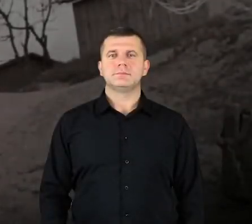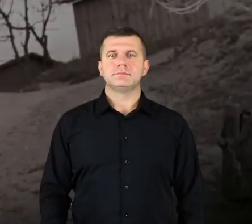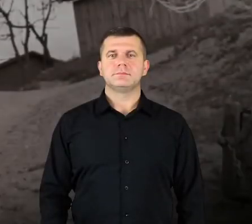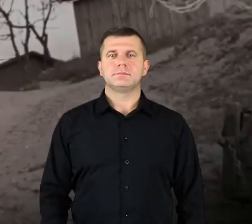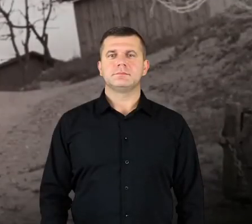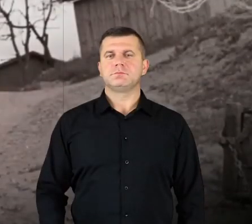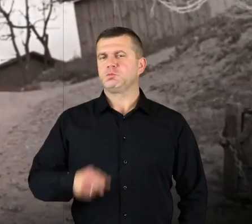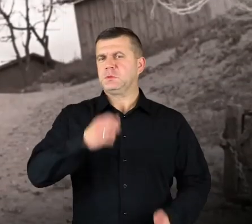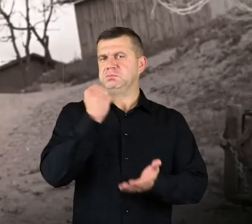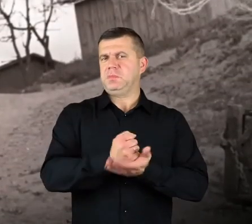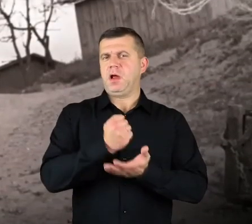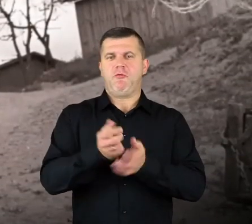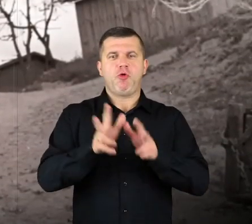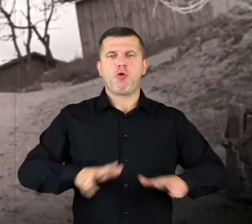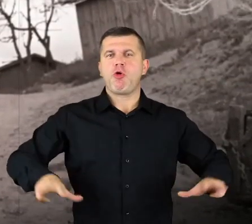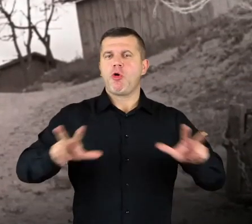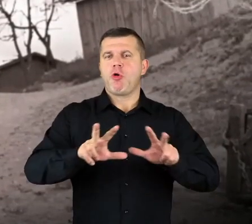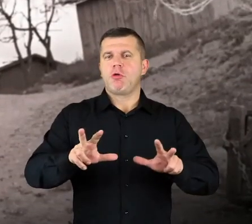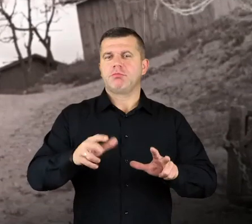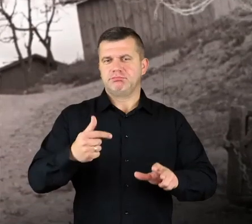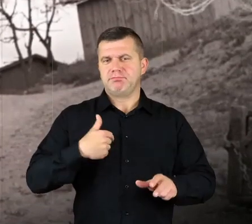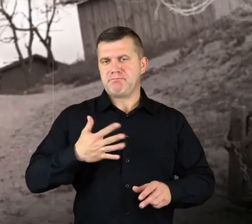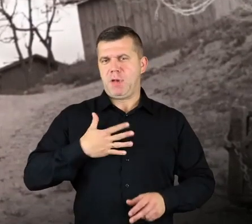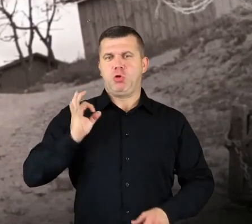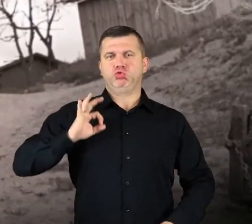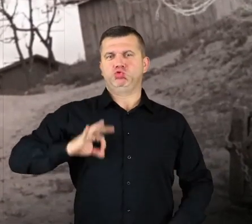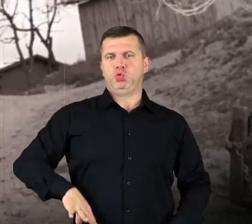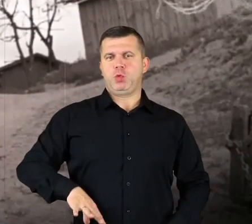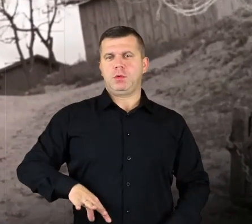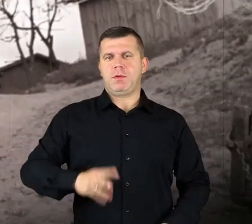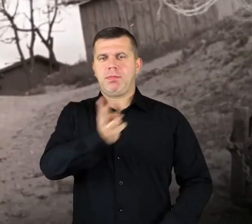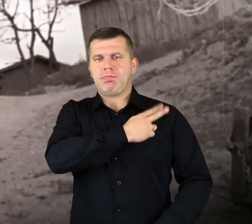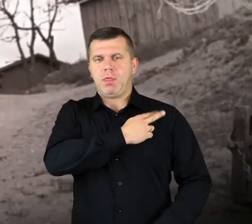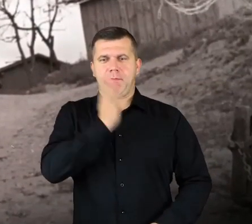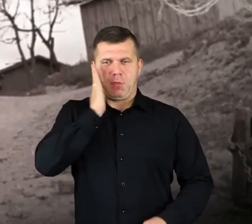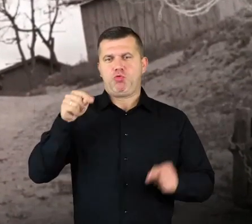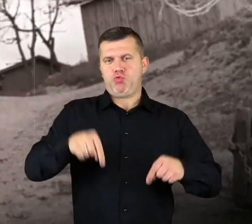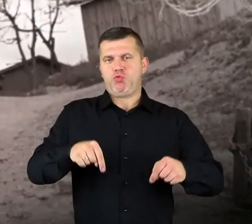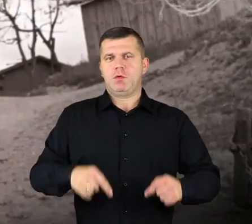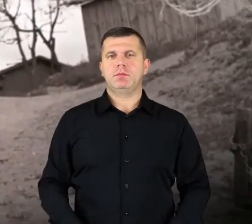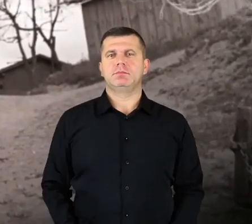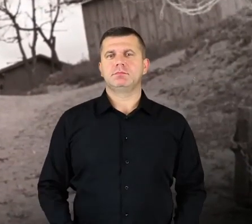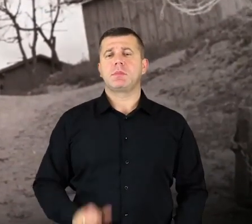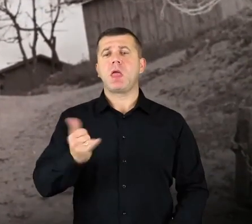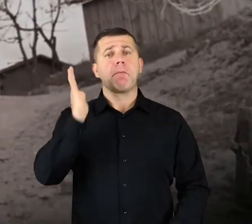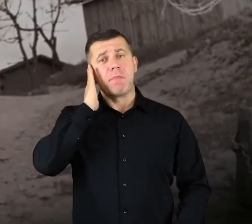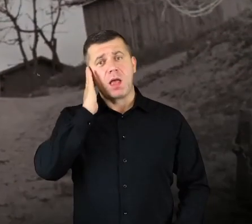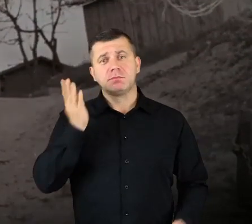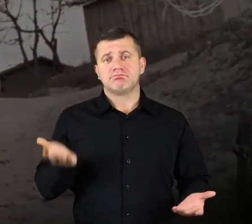Oh, it’s about family, yeah, family brought me here, I have a daughter, I have a fiancé, and we live here. How’s living here? Living here is good.